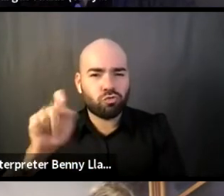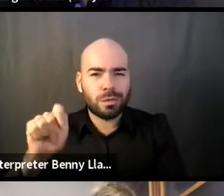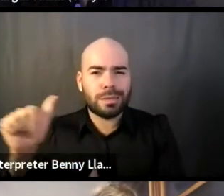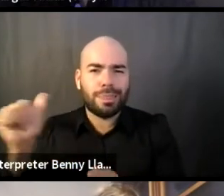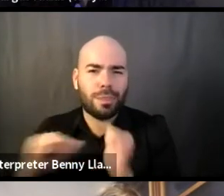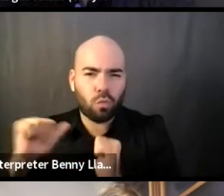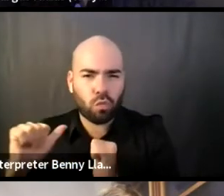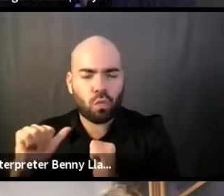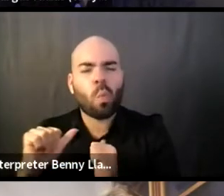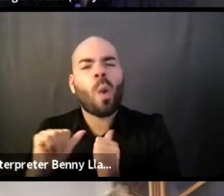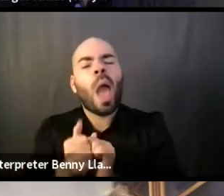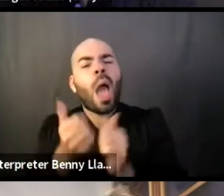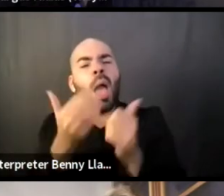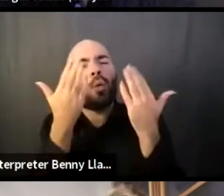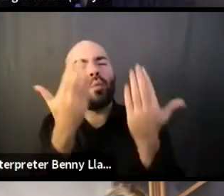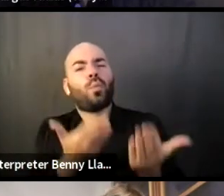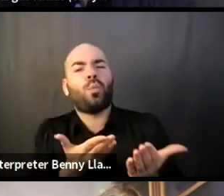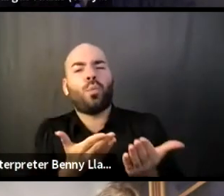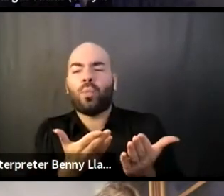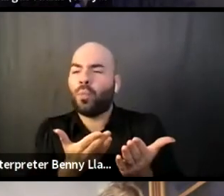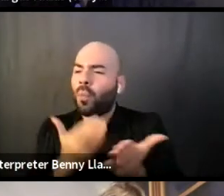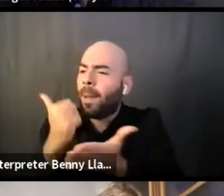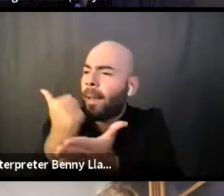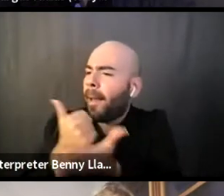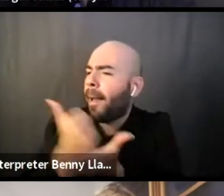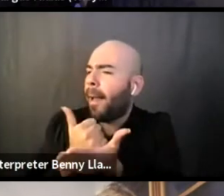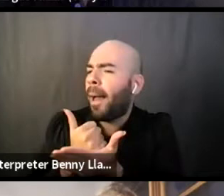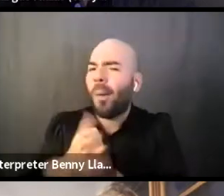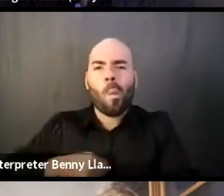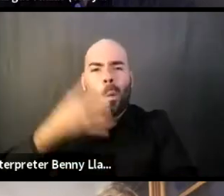not just help to dismantle white supremacy,